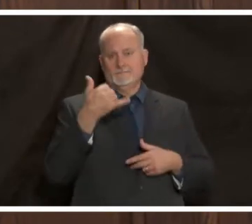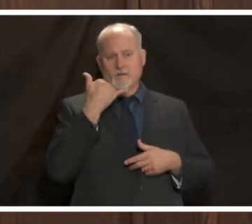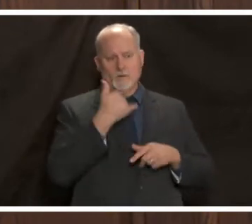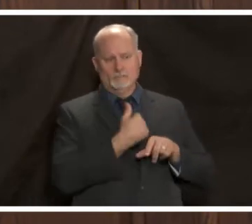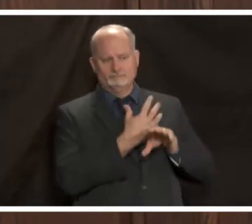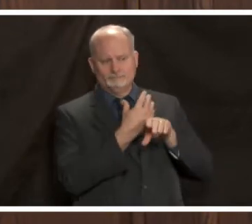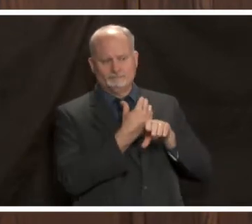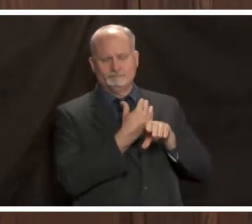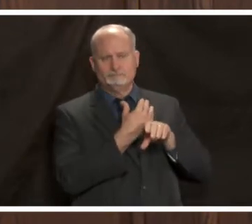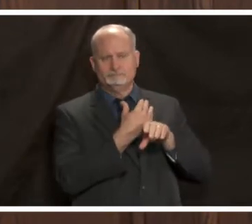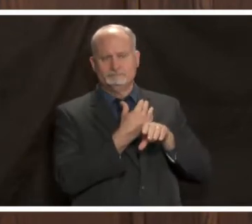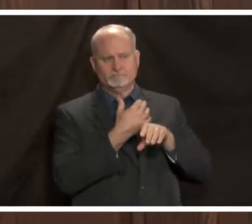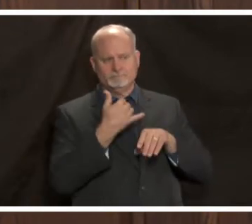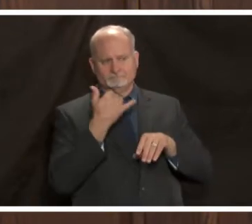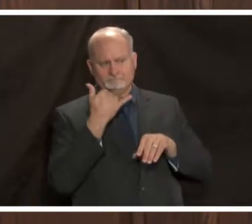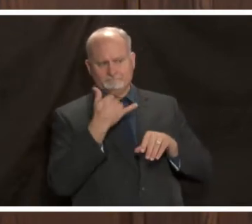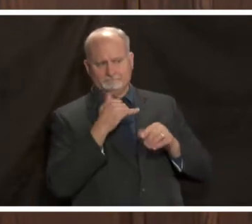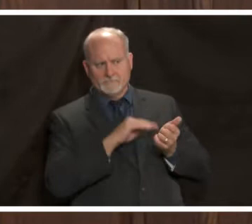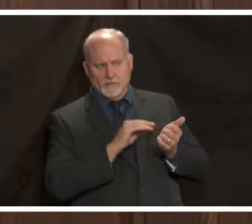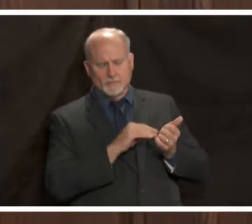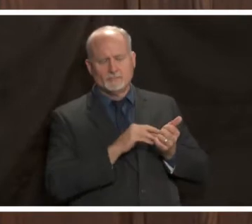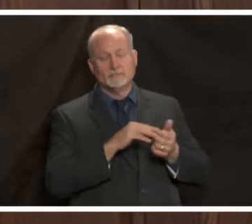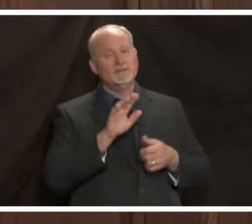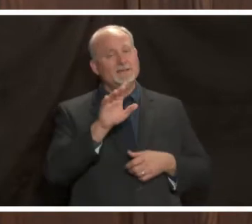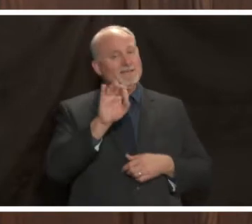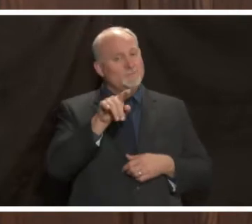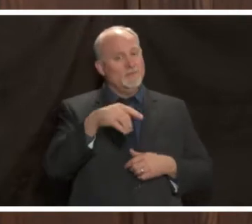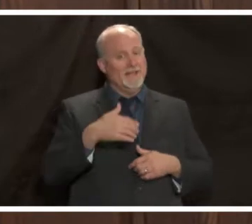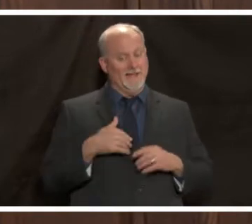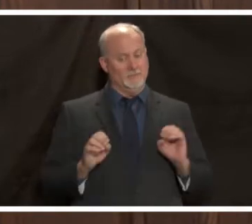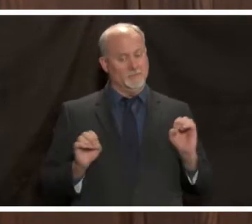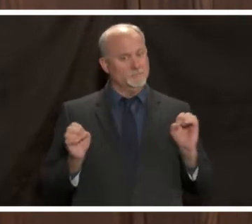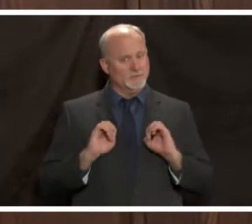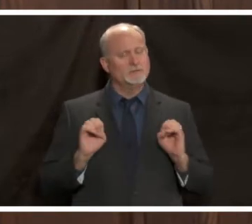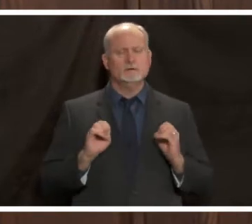the emergency department if you have a true medical condition that is an emergency so